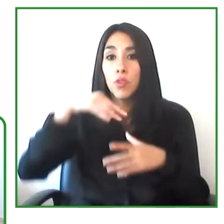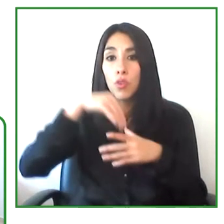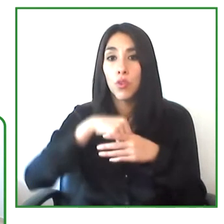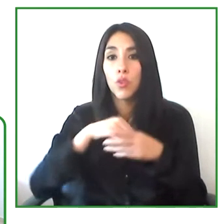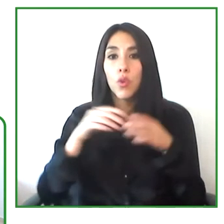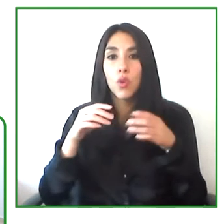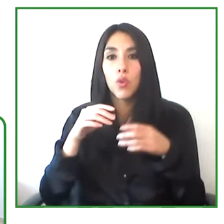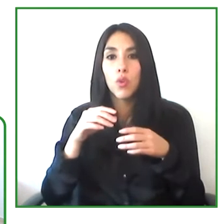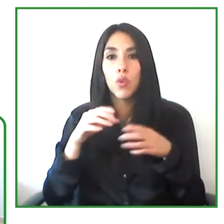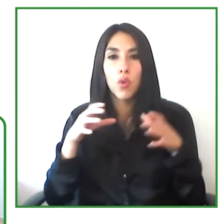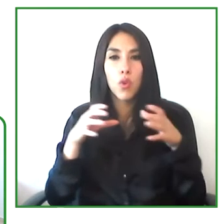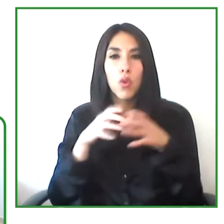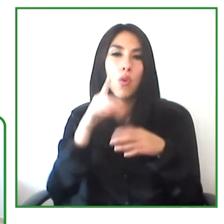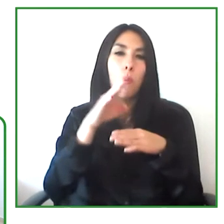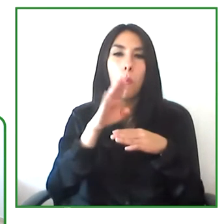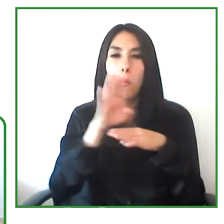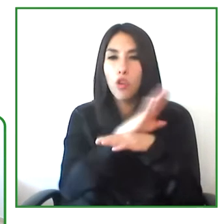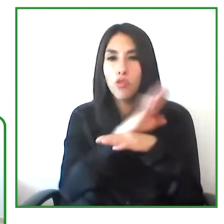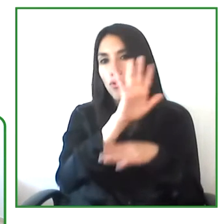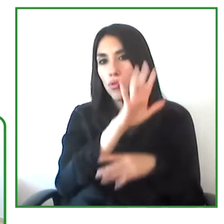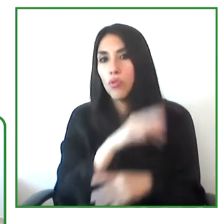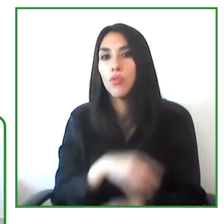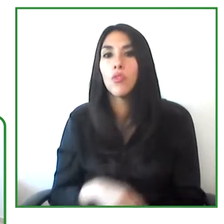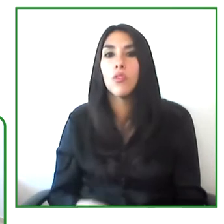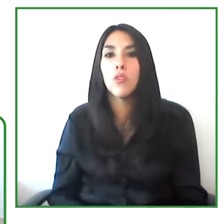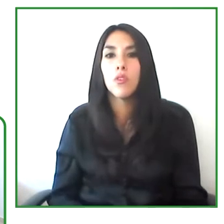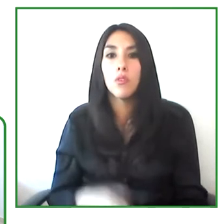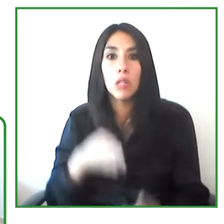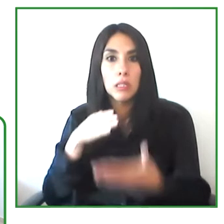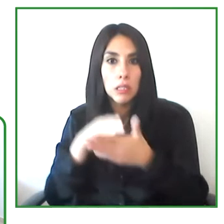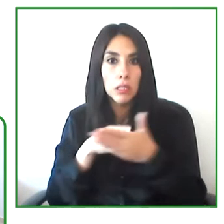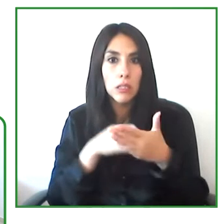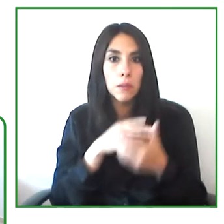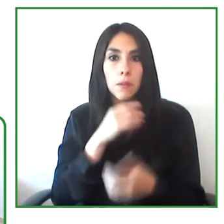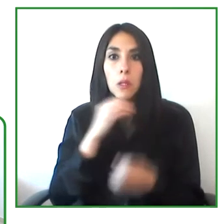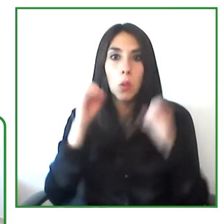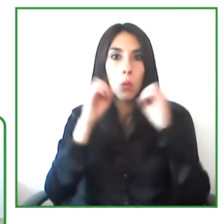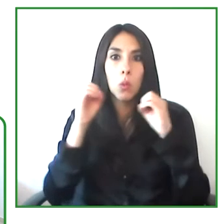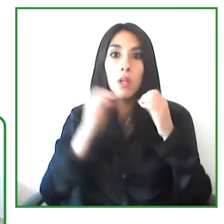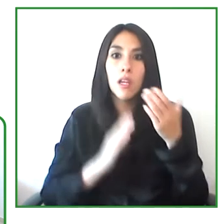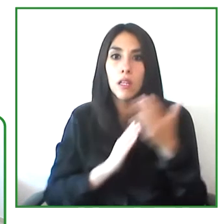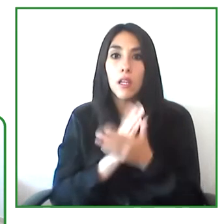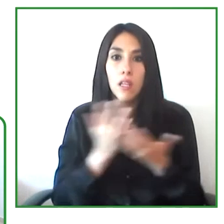where we say that without accessibility, there are no rights. This is a campaign we are promoting.